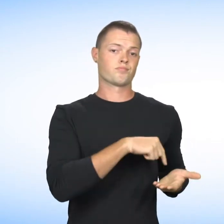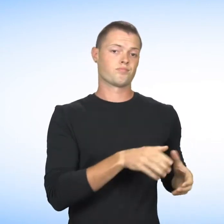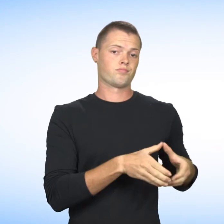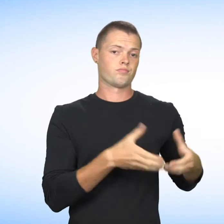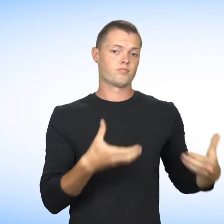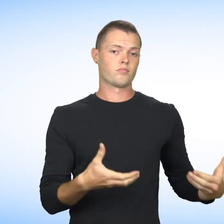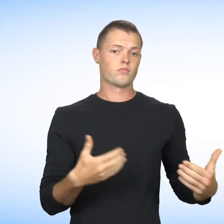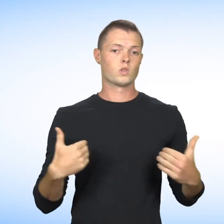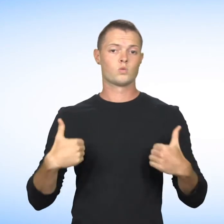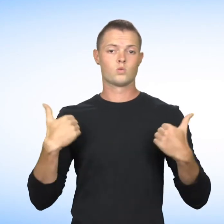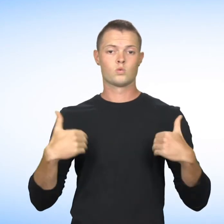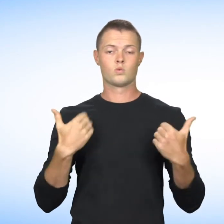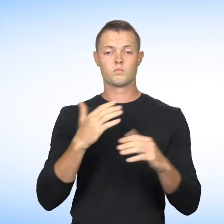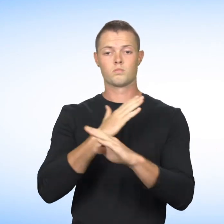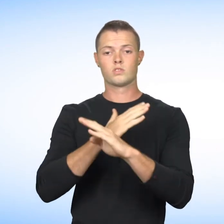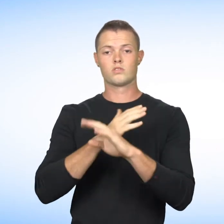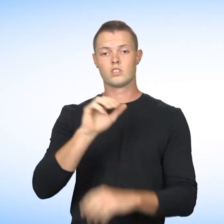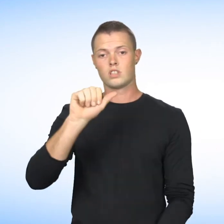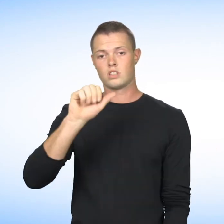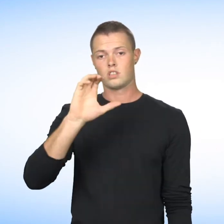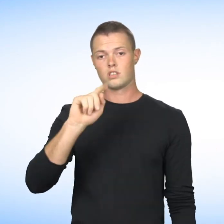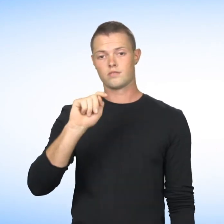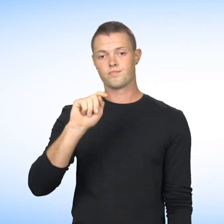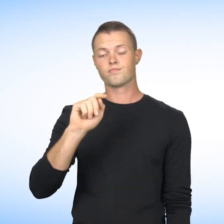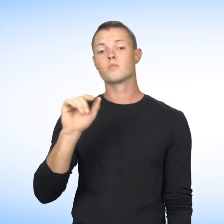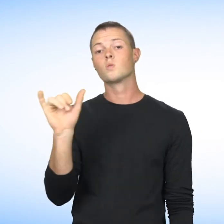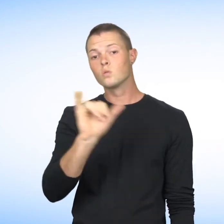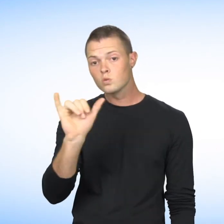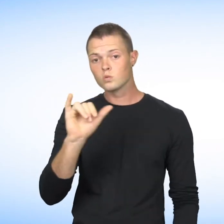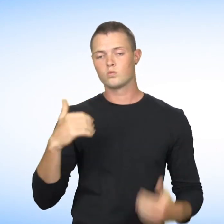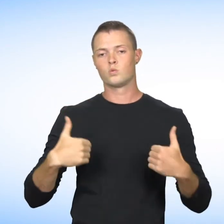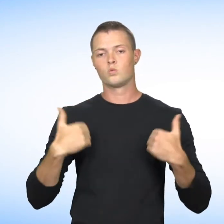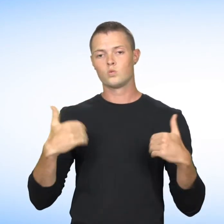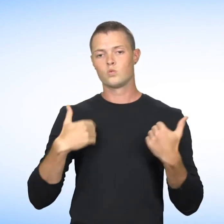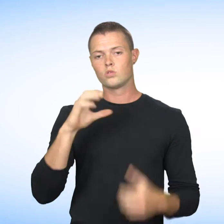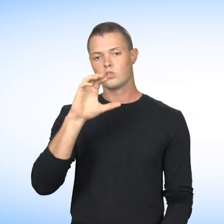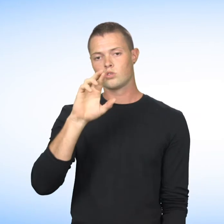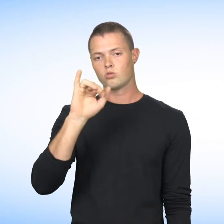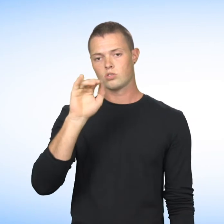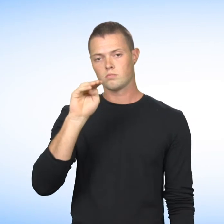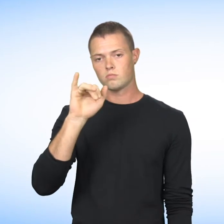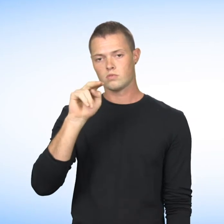or the Youth Criminal Justice Act